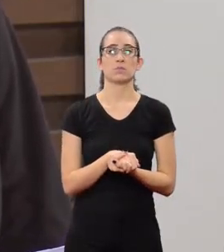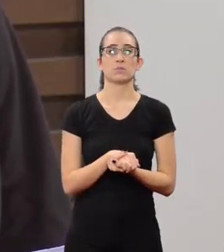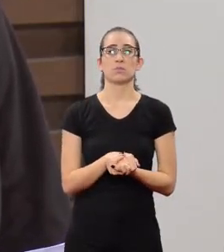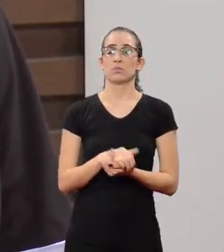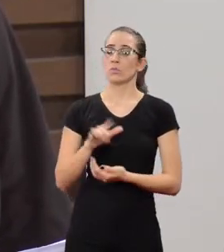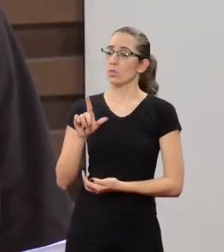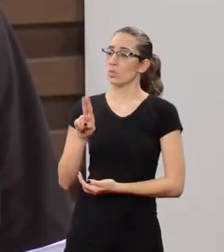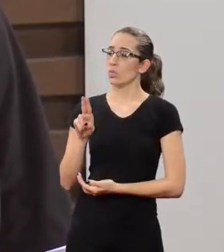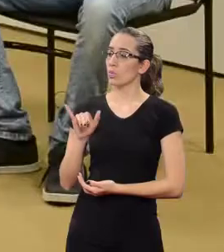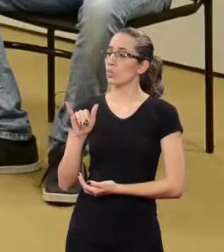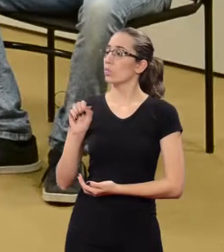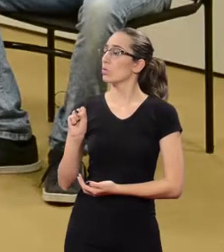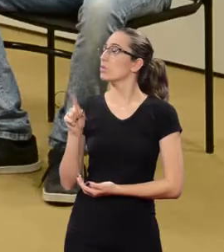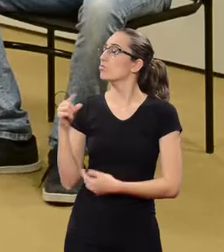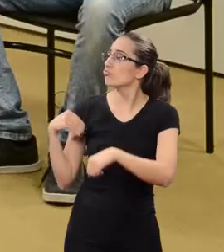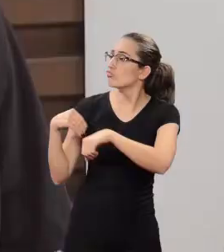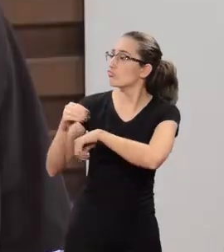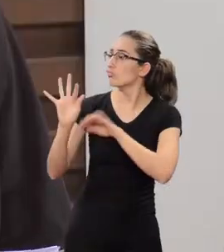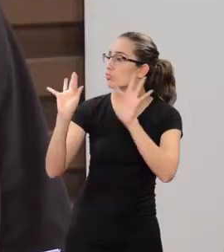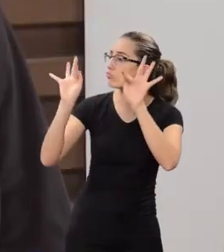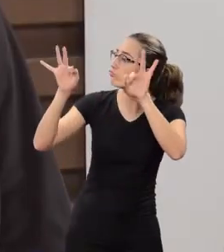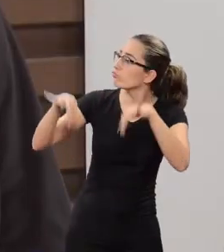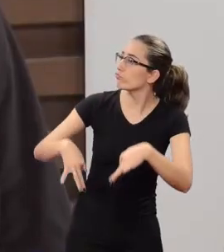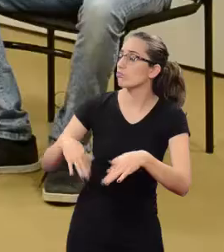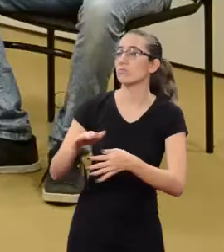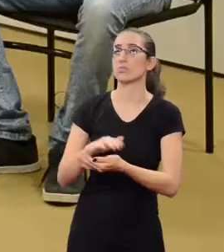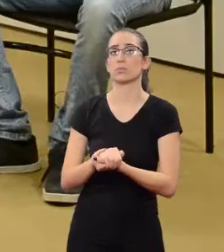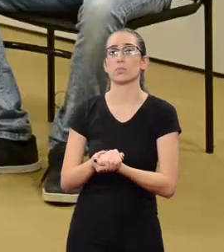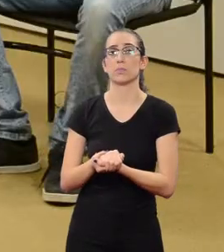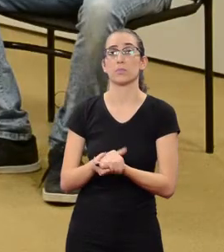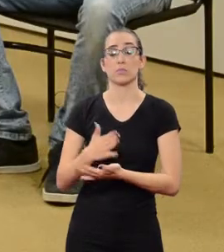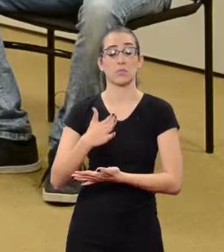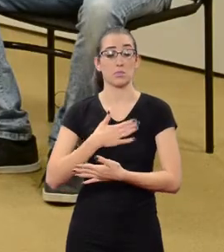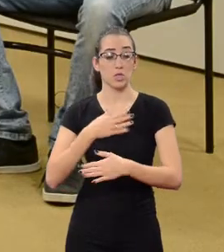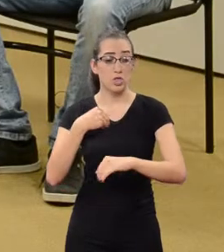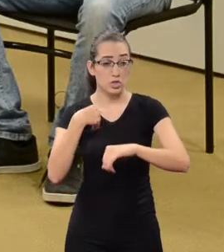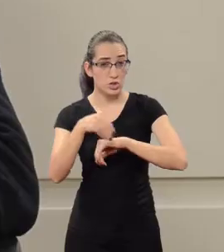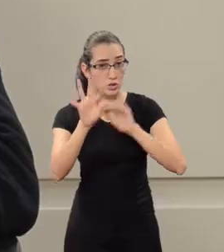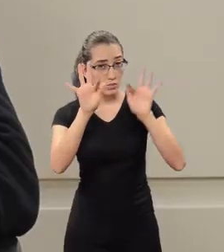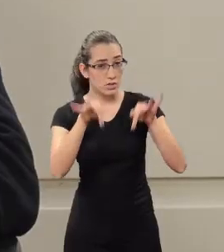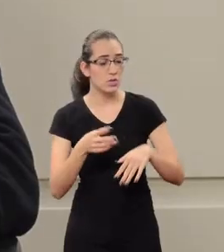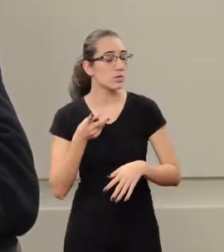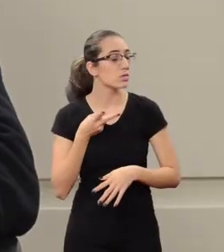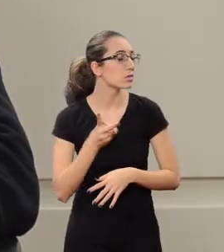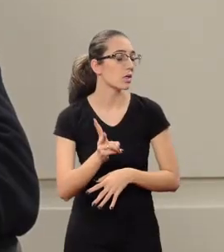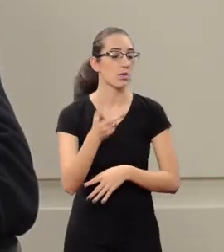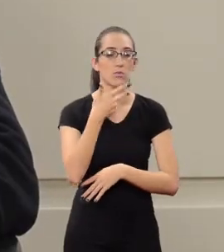Prof. Luis Marcelo, what are your final words? My final words are what I always say